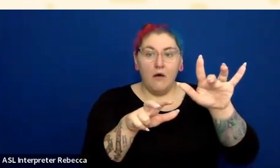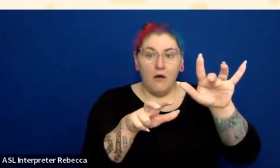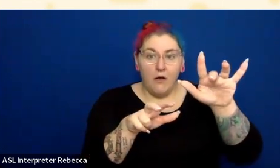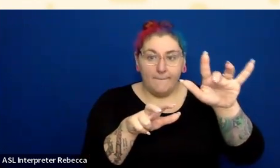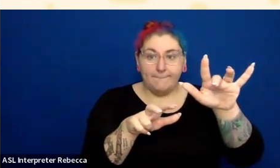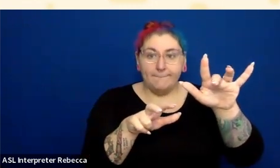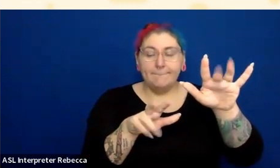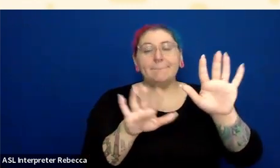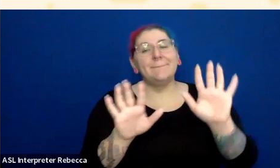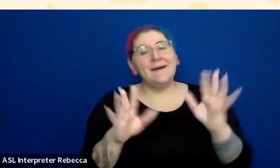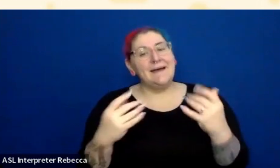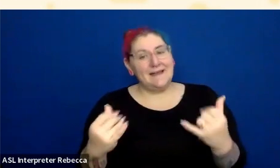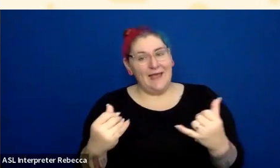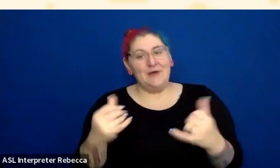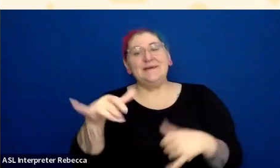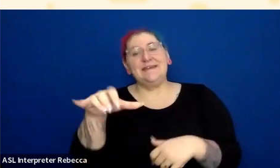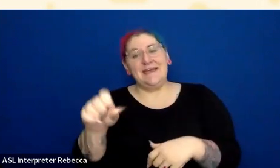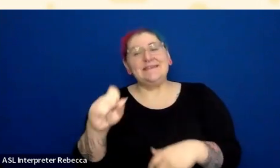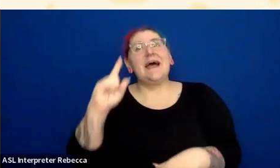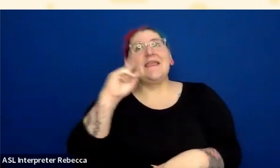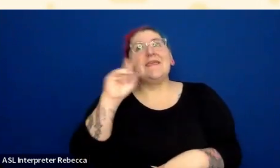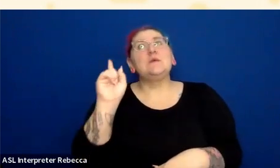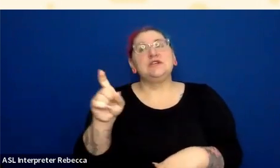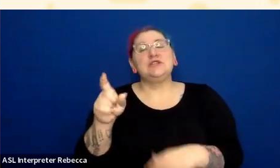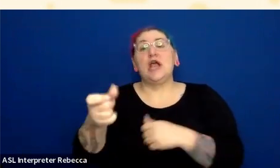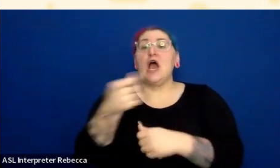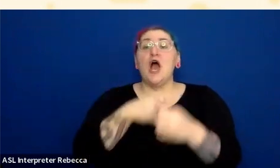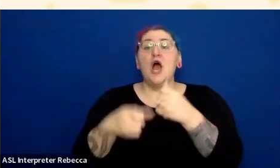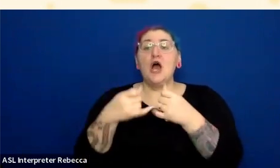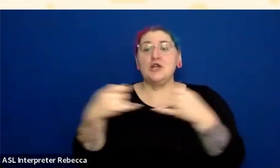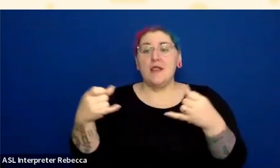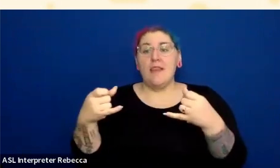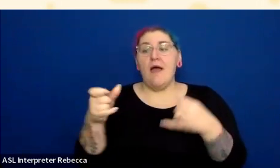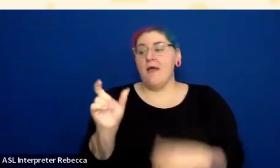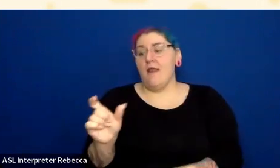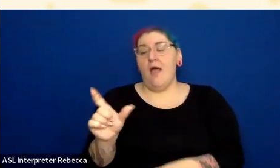Not all links, not all the time, but where they're appearing next to other non-linked text, body text.